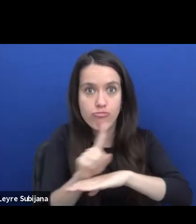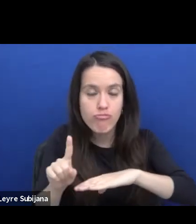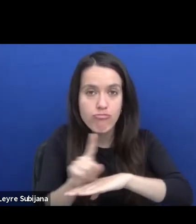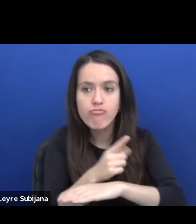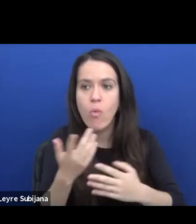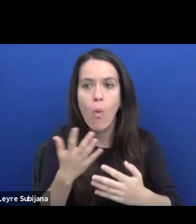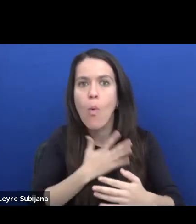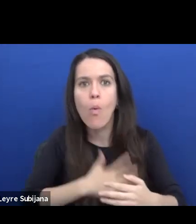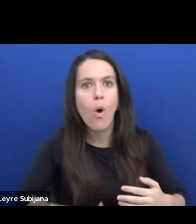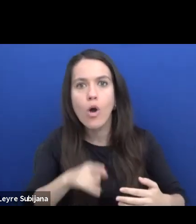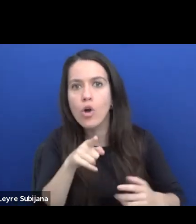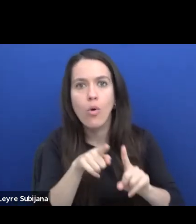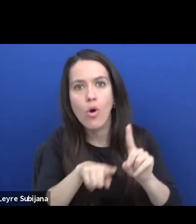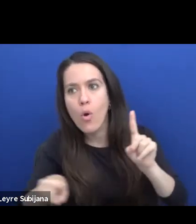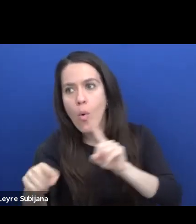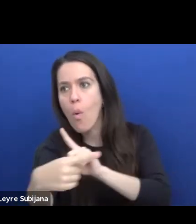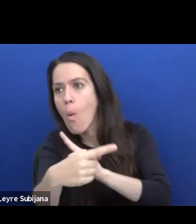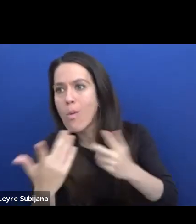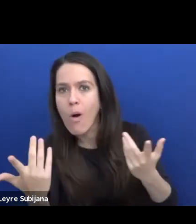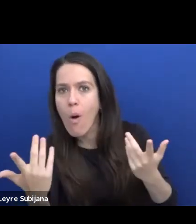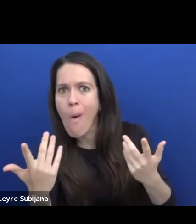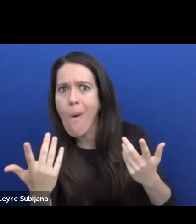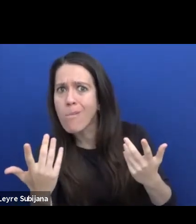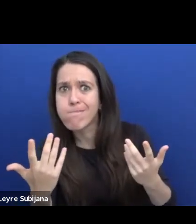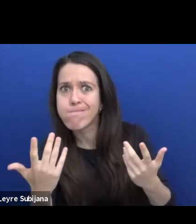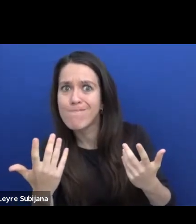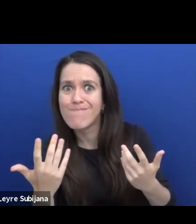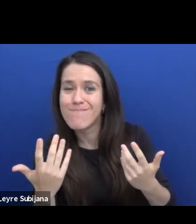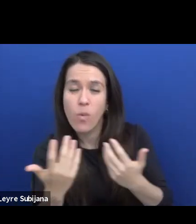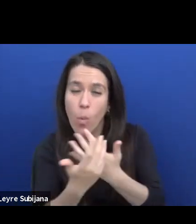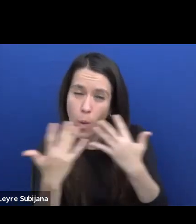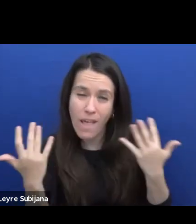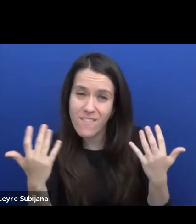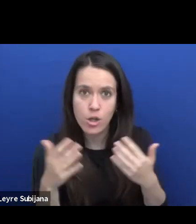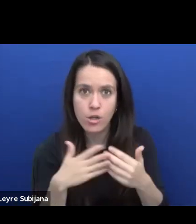of the theatre to participate, there's a ton of things to consider